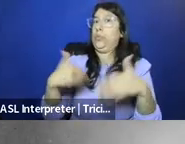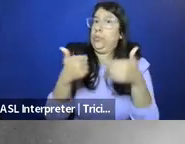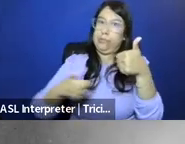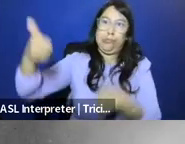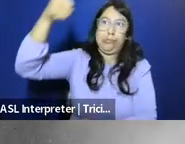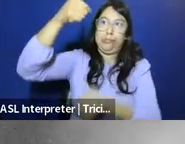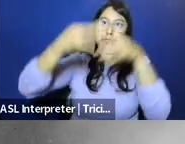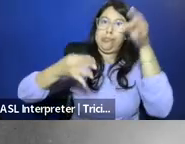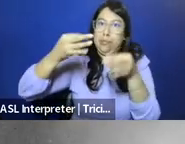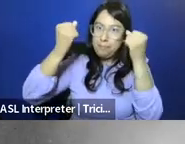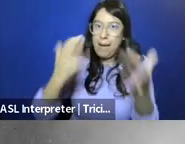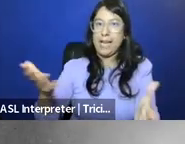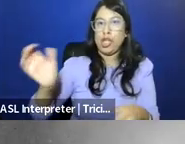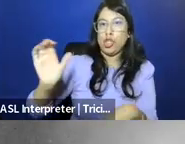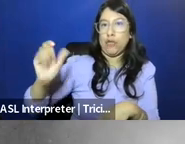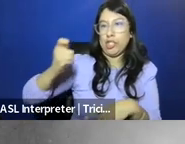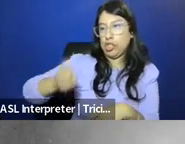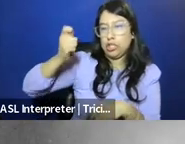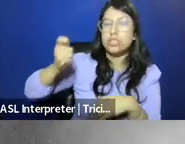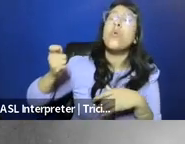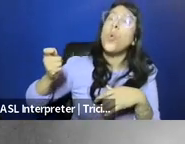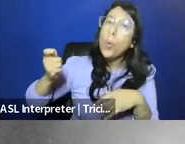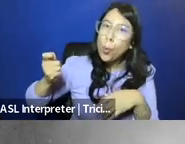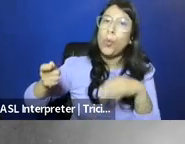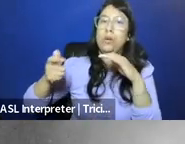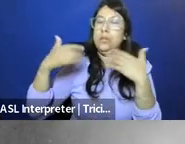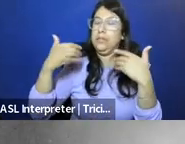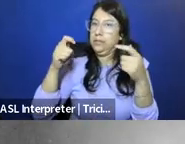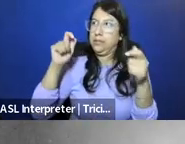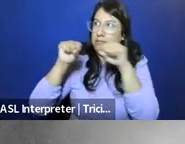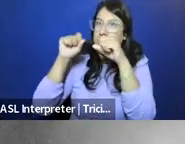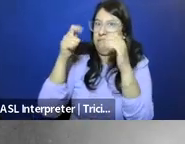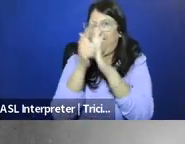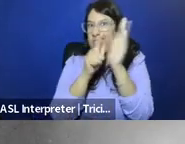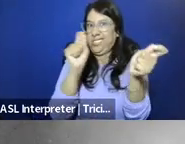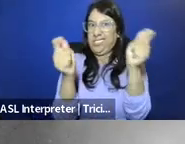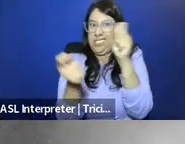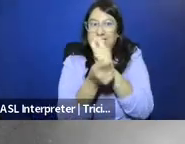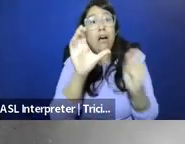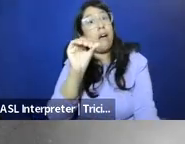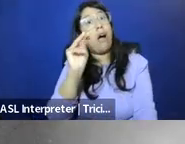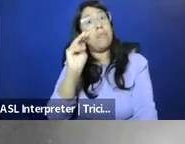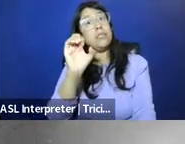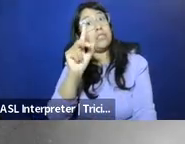across the federal judiciary, things look a little bit different. The Comstock Act no longer looks like a dead letter law,